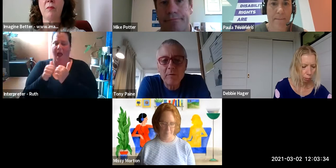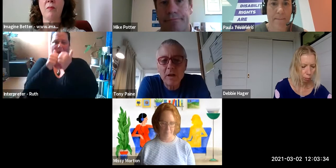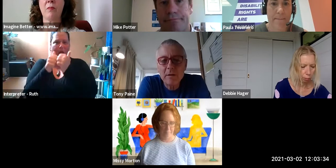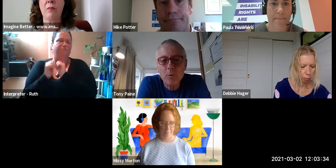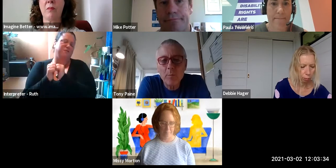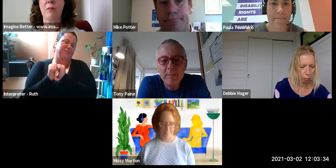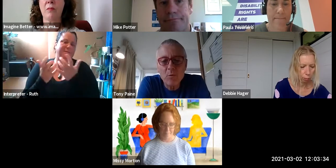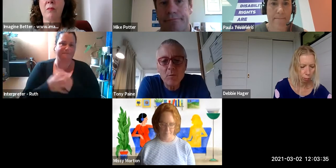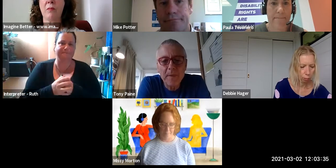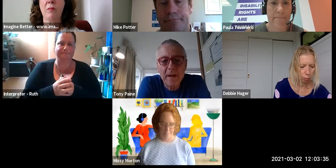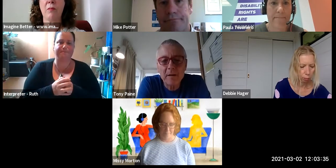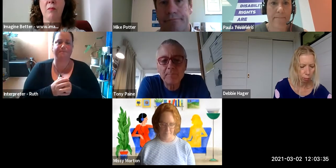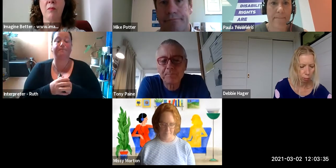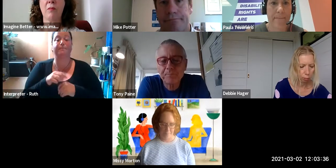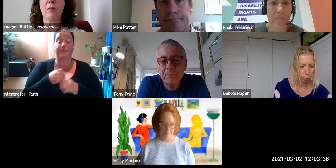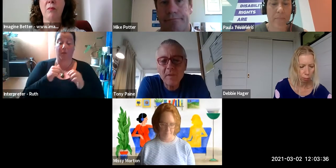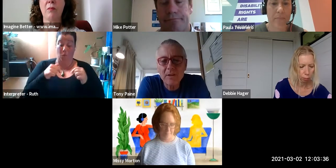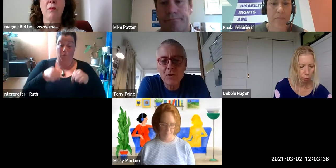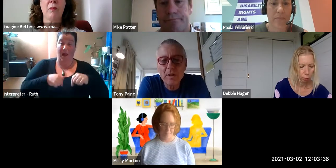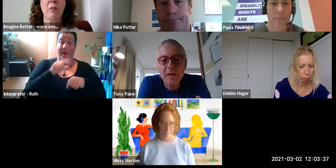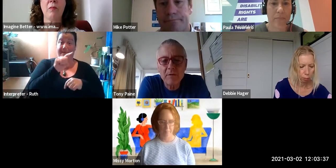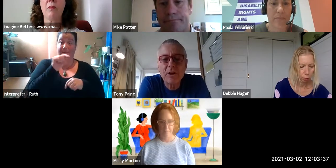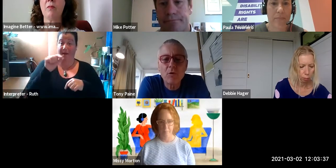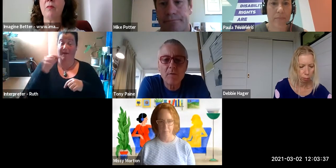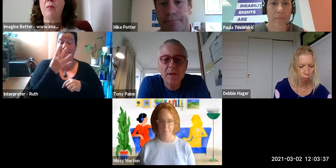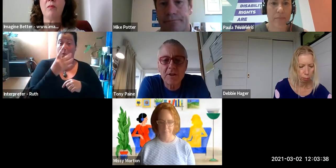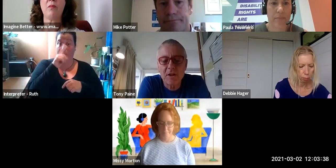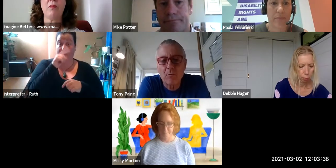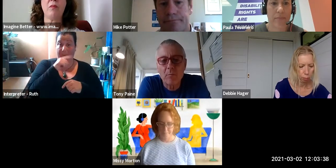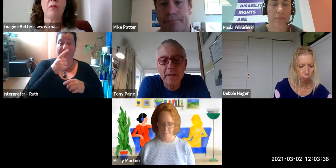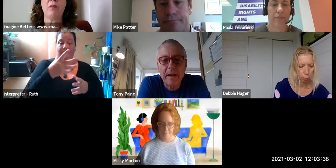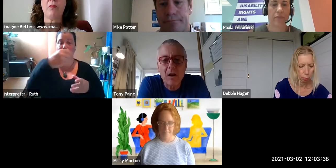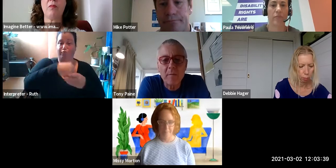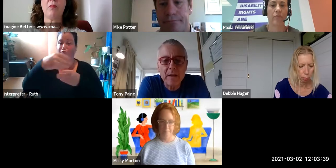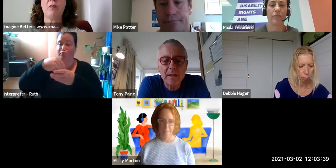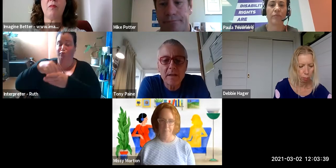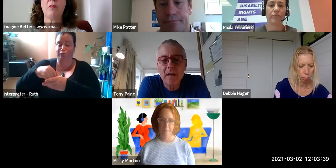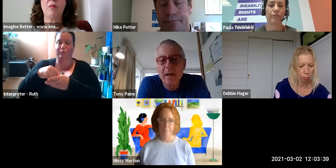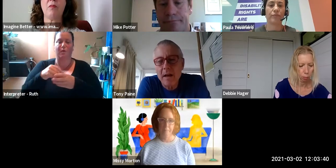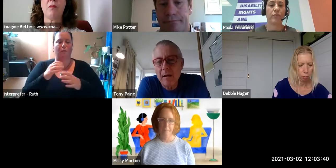invited four people to join us to have a general conversation about what being an ally means.